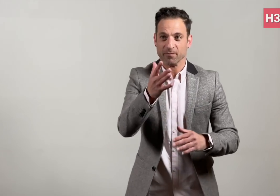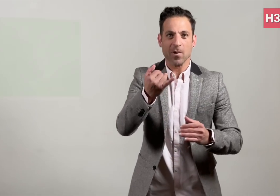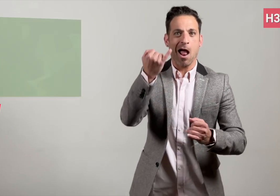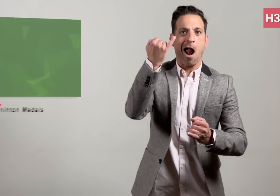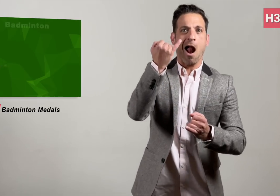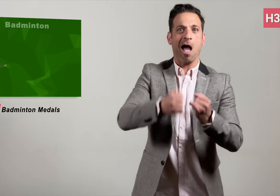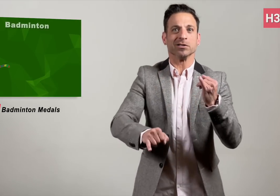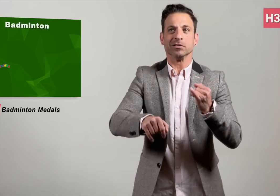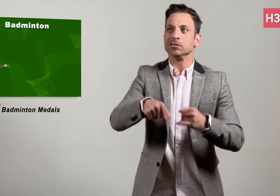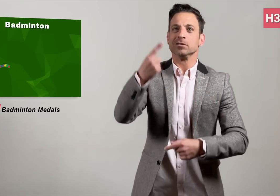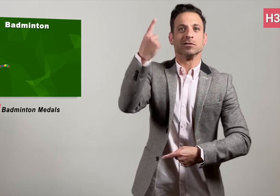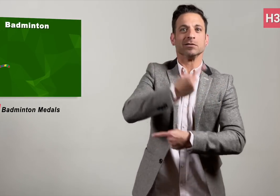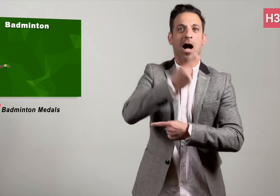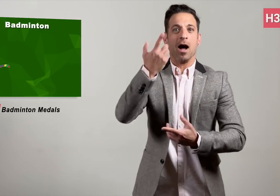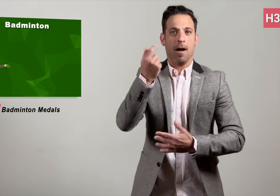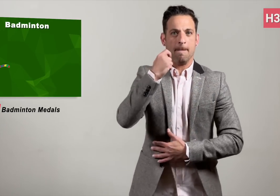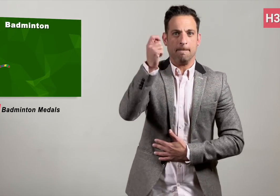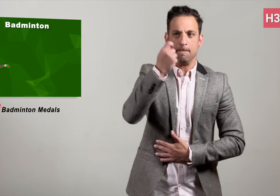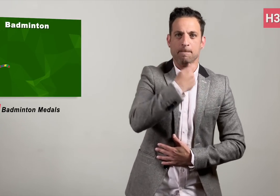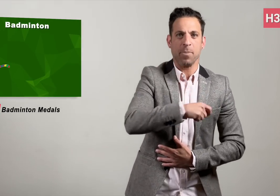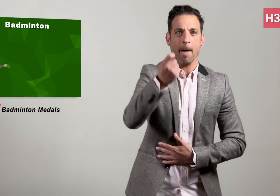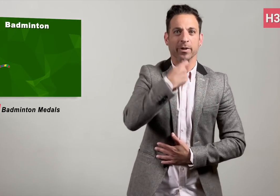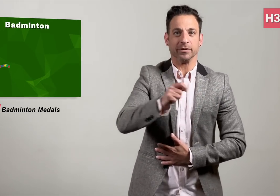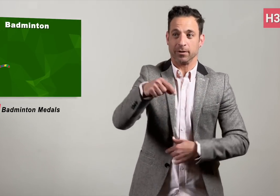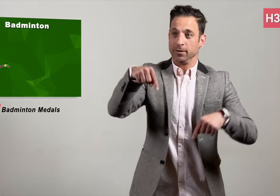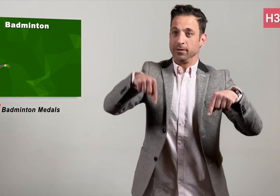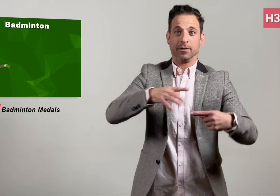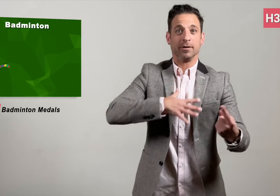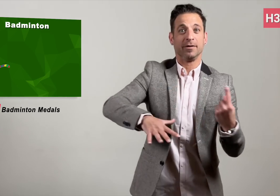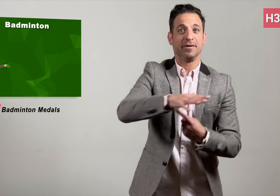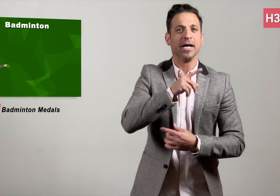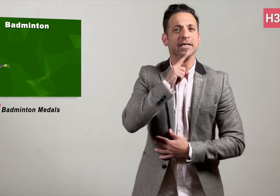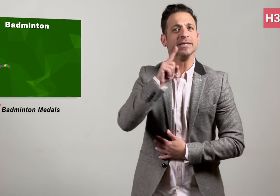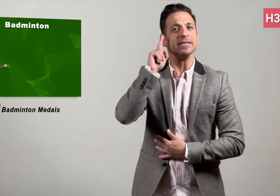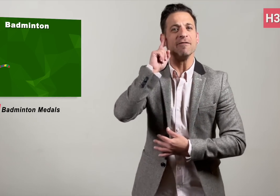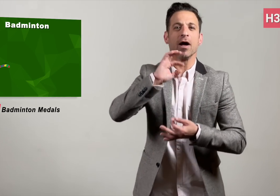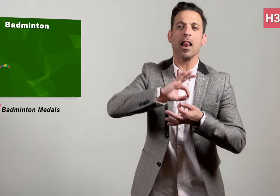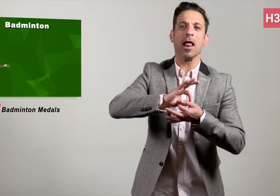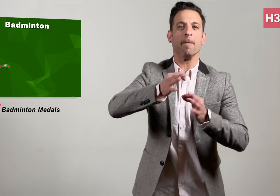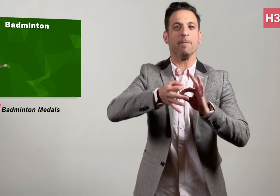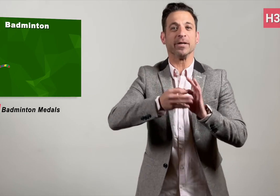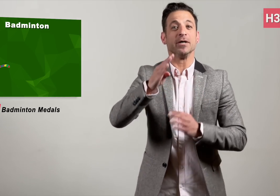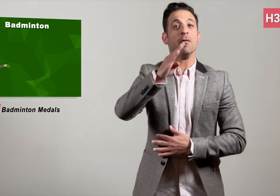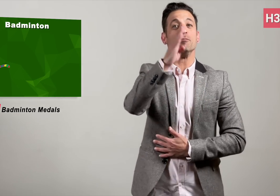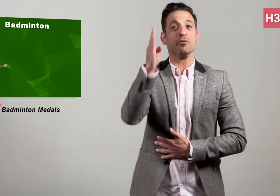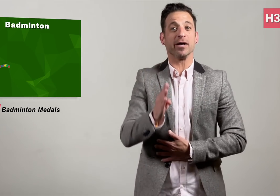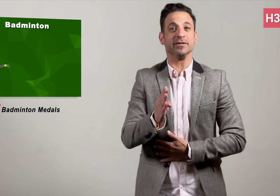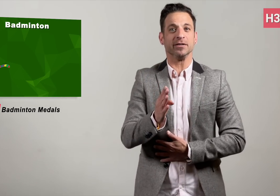On the final day of the Deaflympics Badminton competition in Brazil,